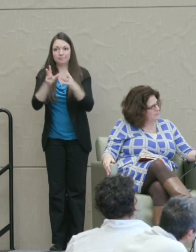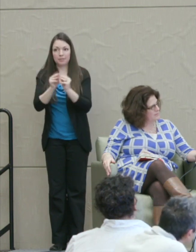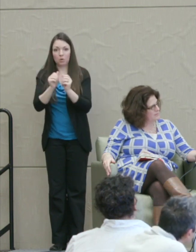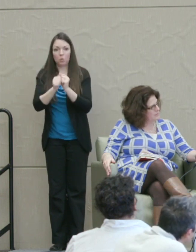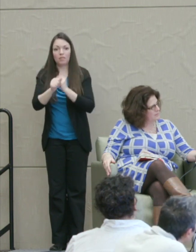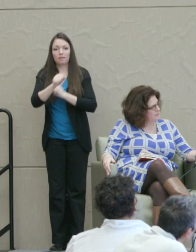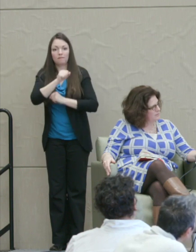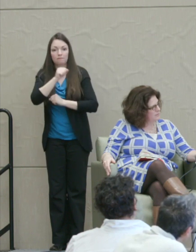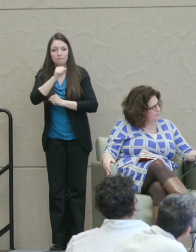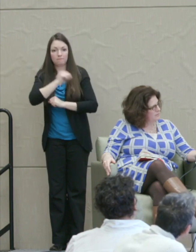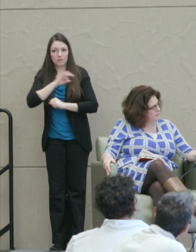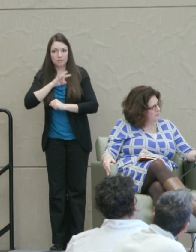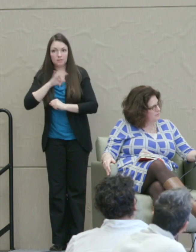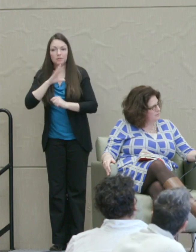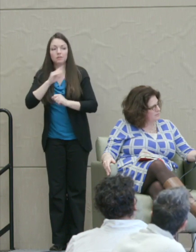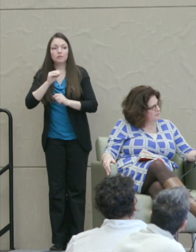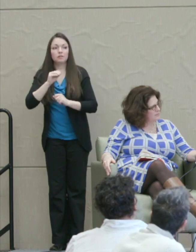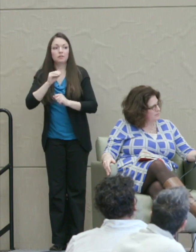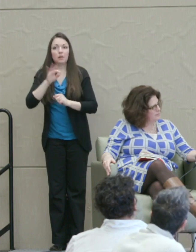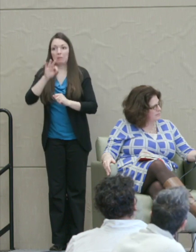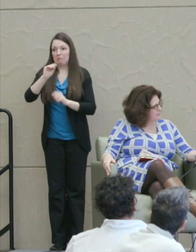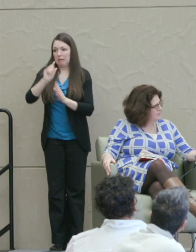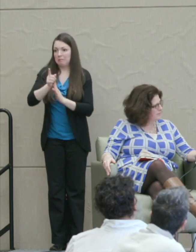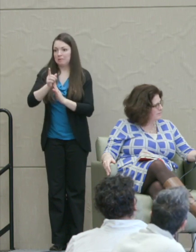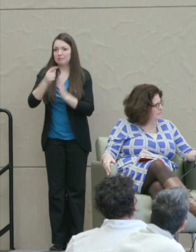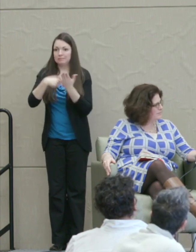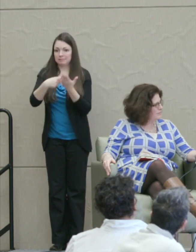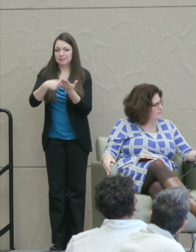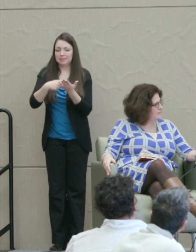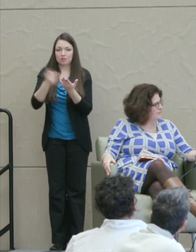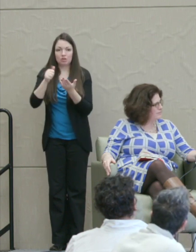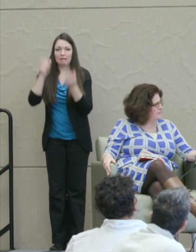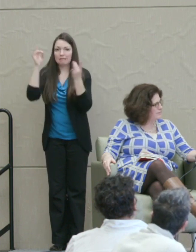points of view and spend 90 minutes discussing some controversial issue.